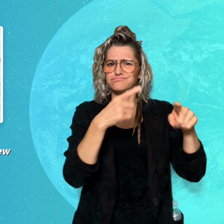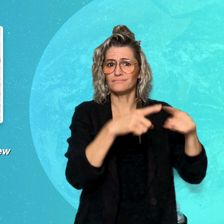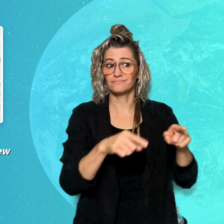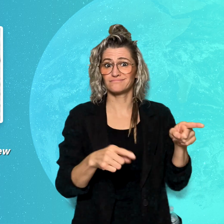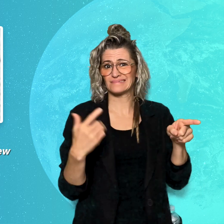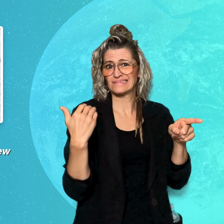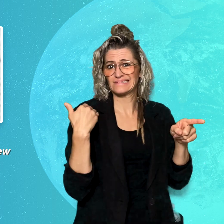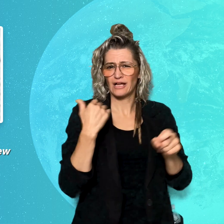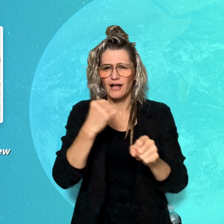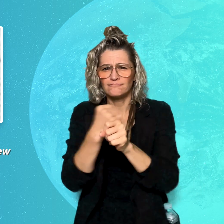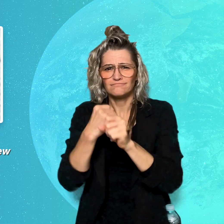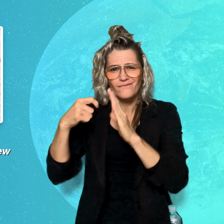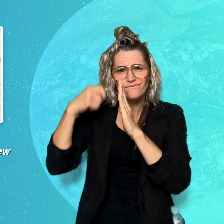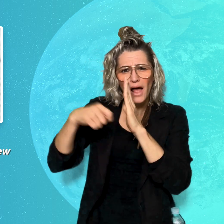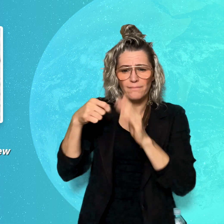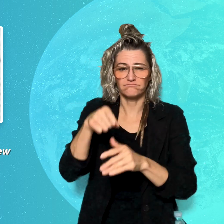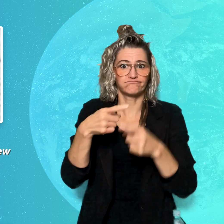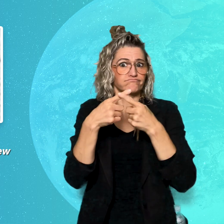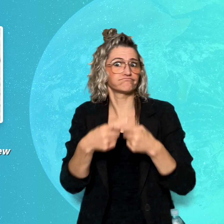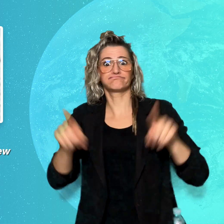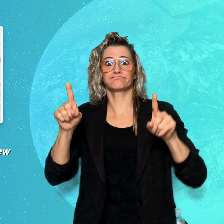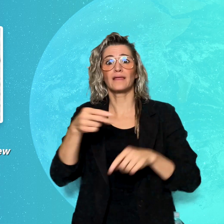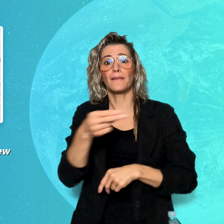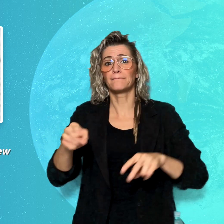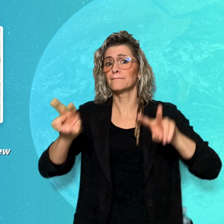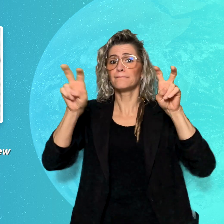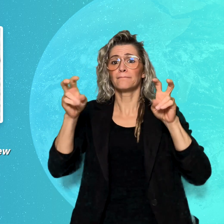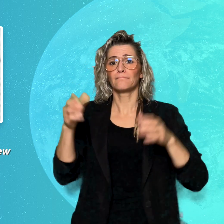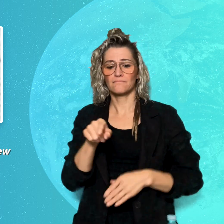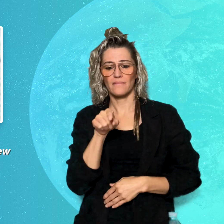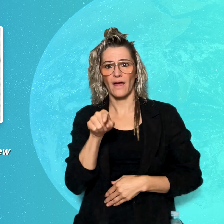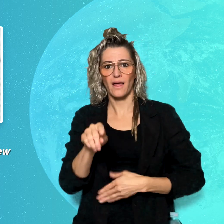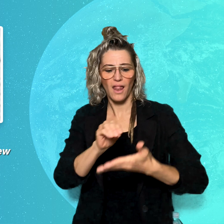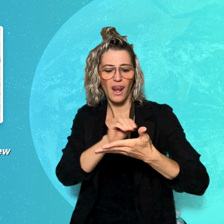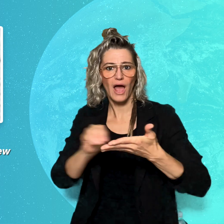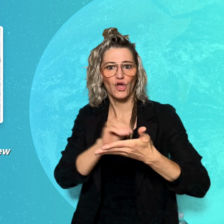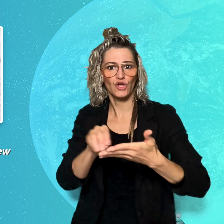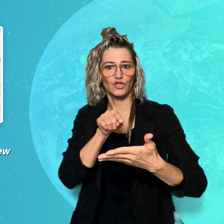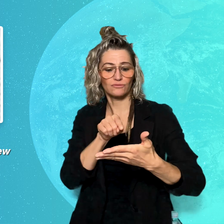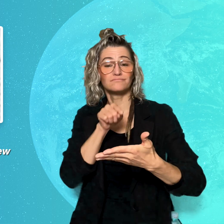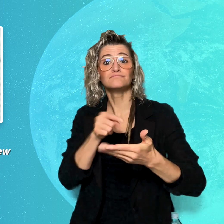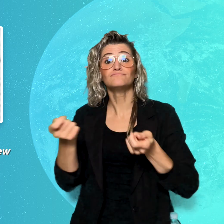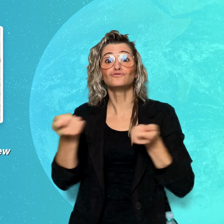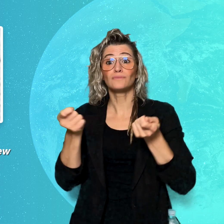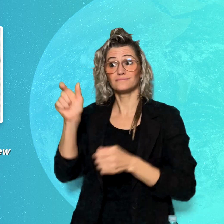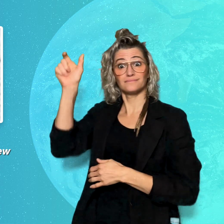film titled "The Letter," directed by Sam Dore, which features